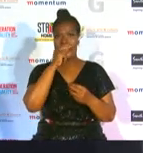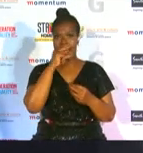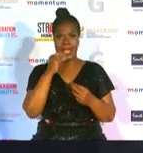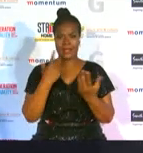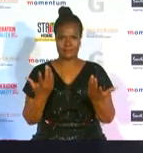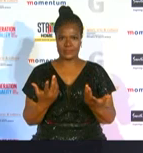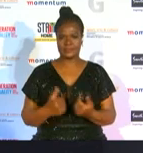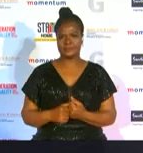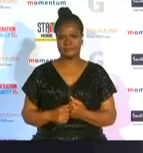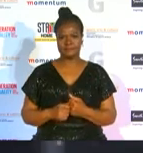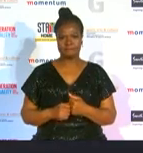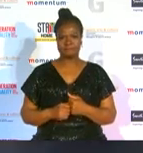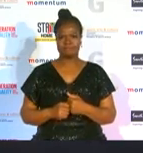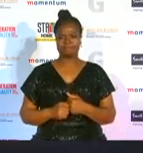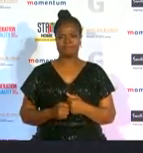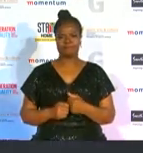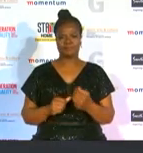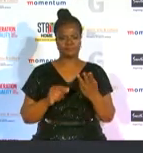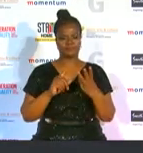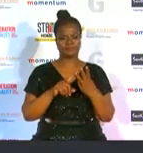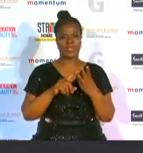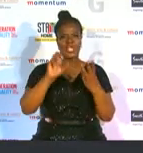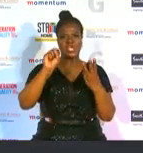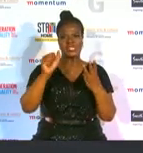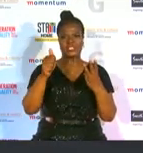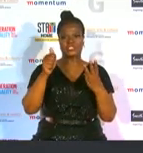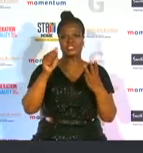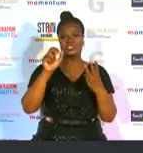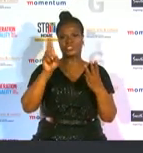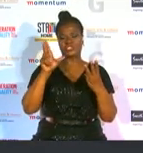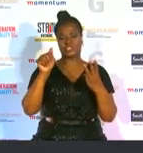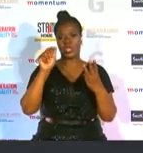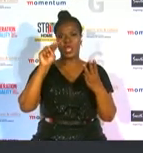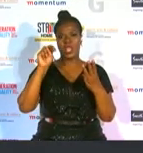known and shannon landmann creel lanman griel